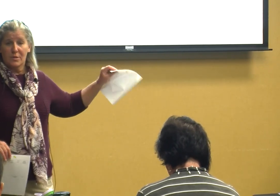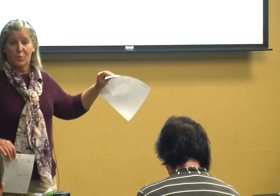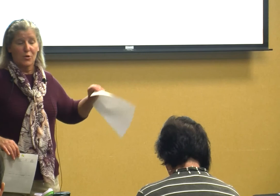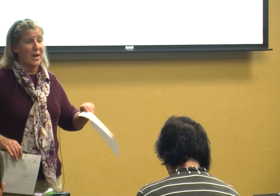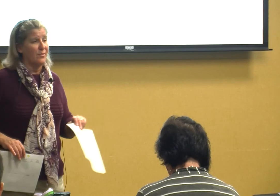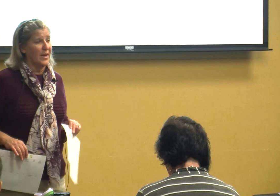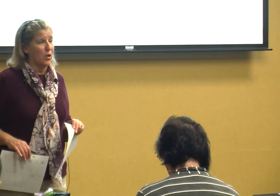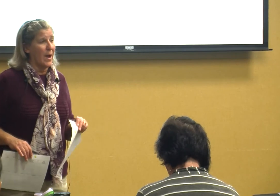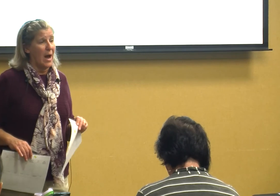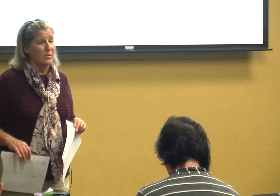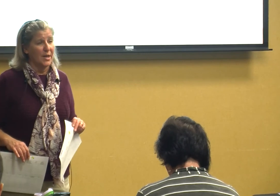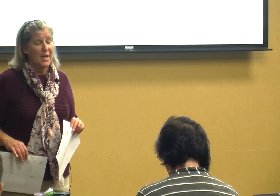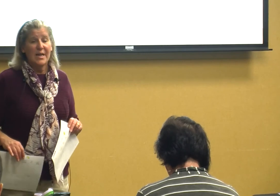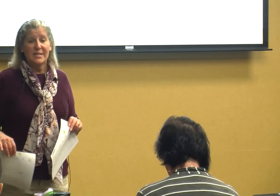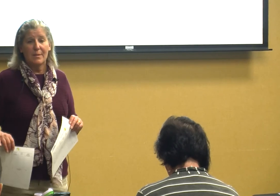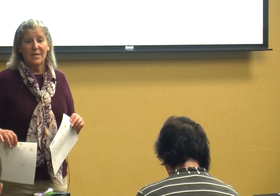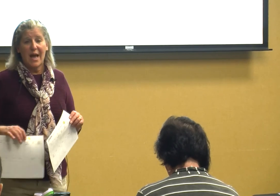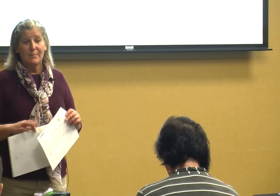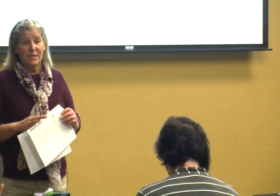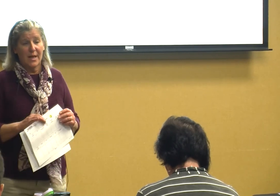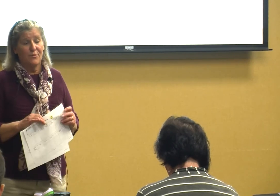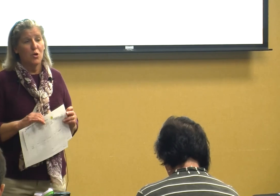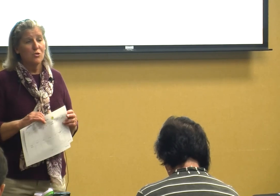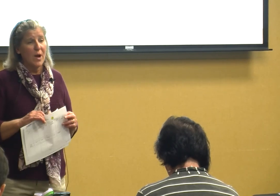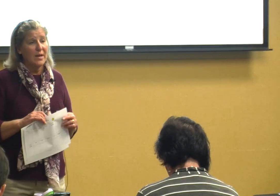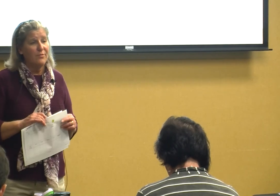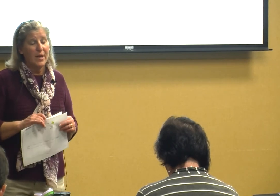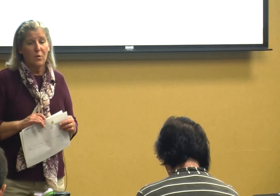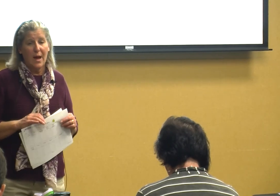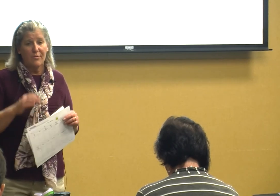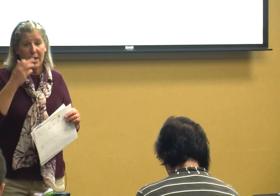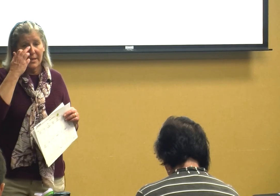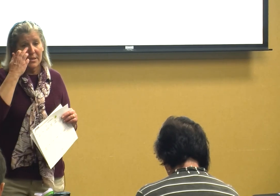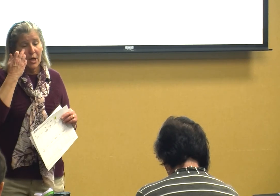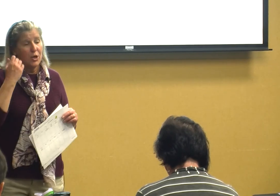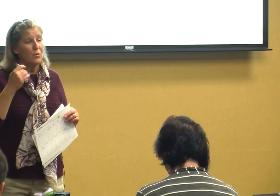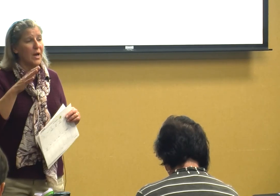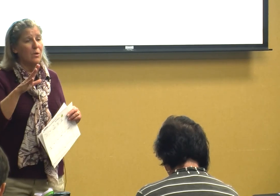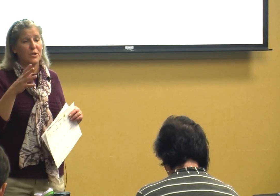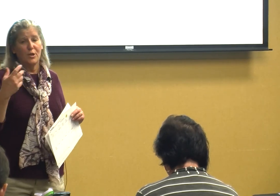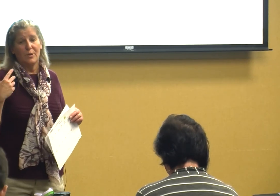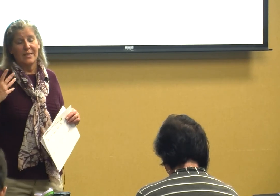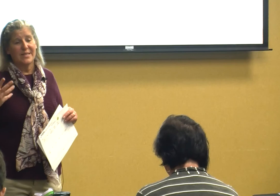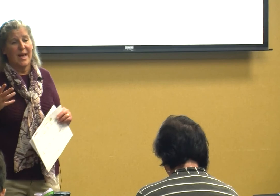we're trying to figure out sometimes if you're trying to figure out things you go to let's say